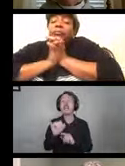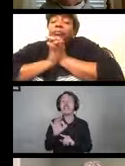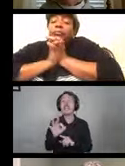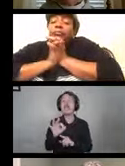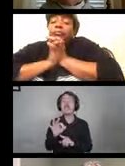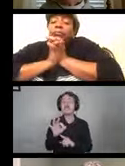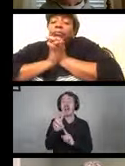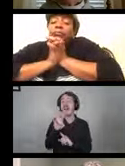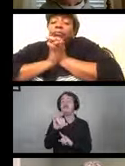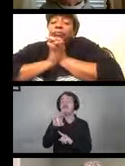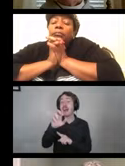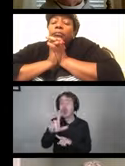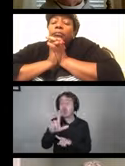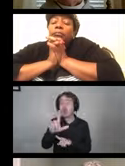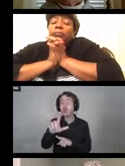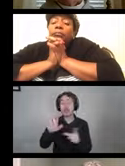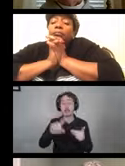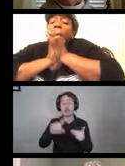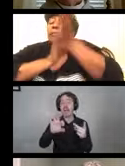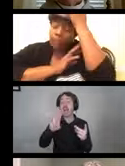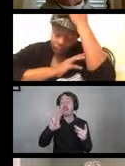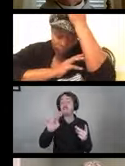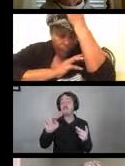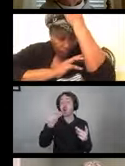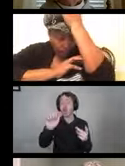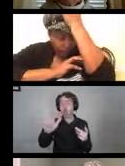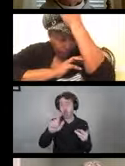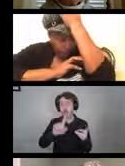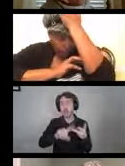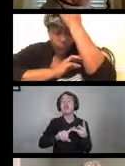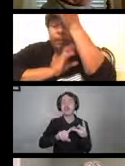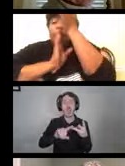or fungal infections could pose a threat